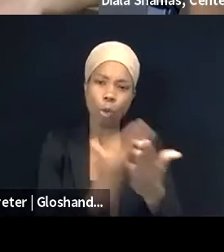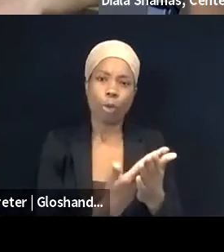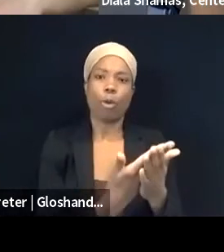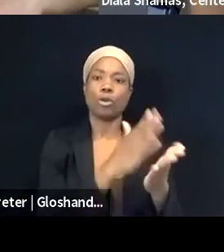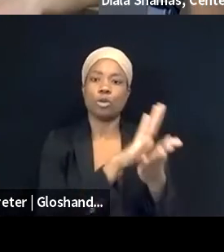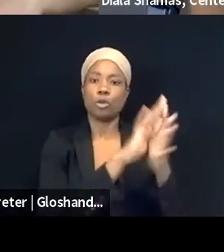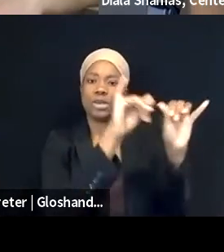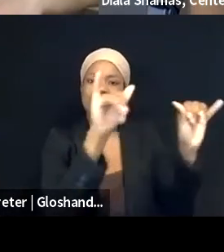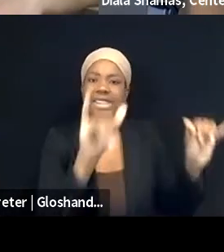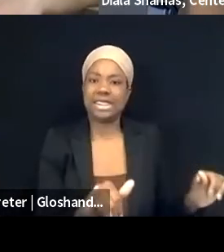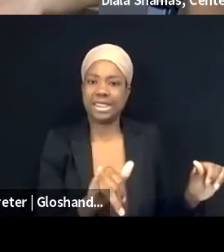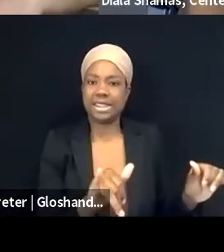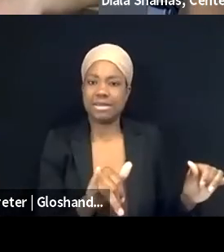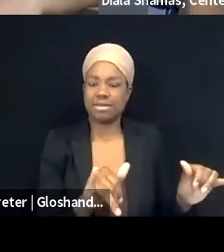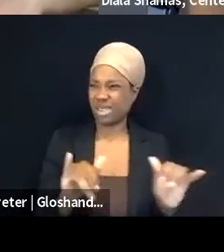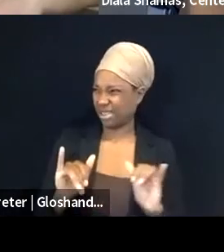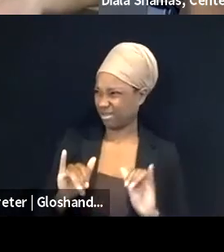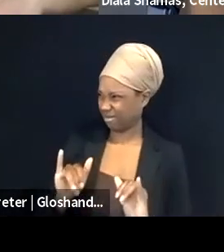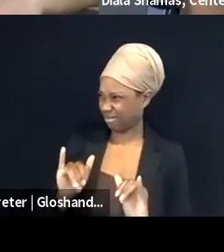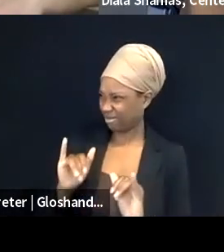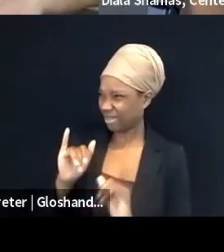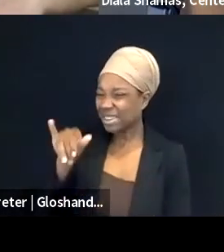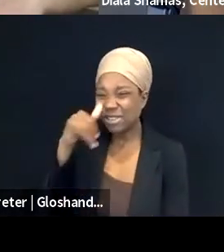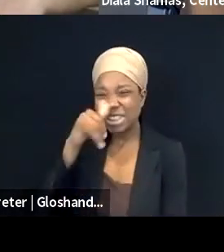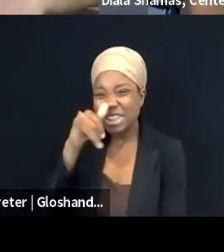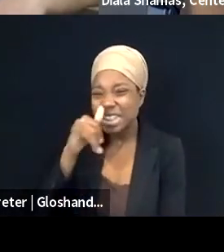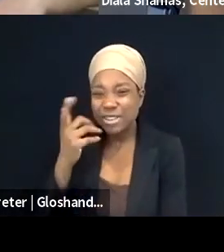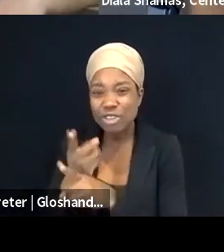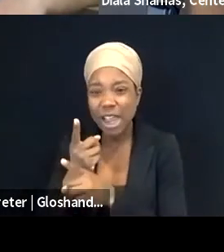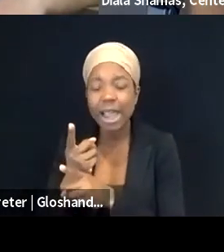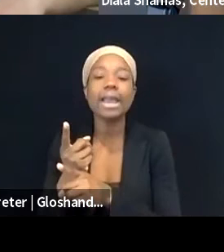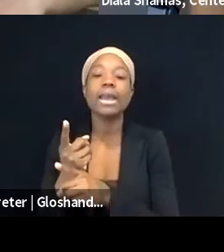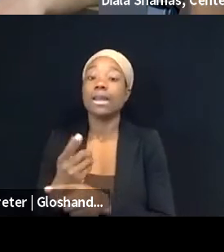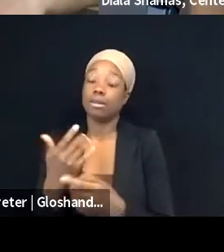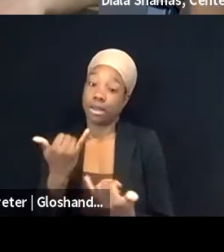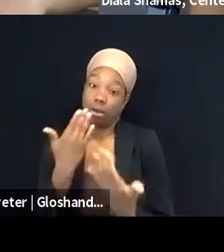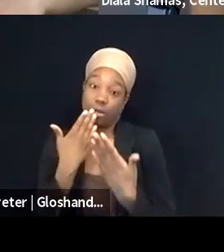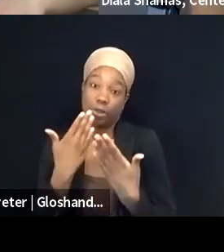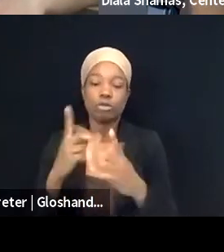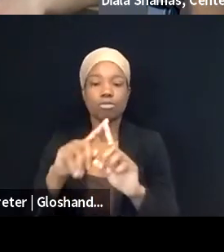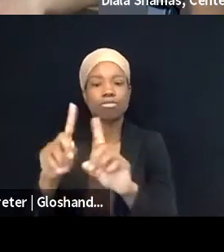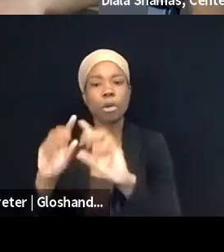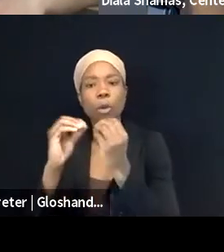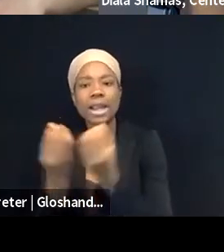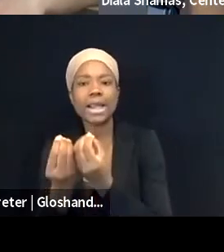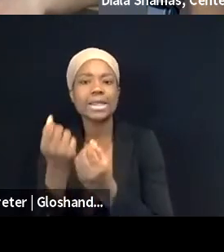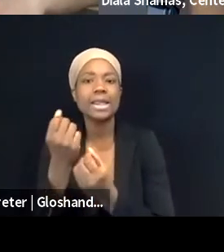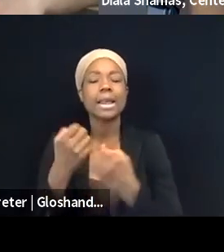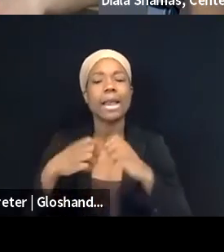And, you know, thanks to organizing efforts, including with like teachers unions and different kinds of groups, including a lot of